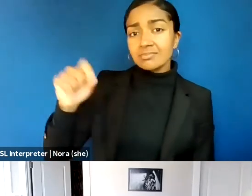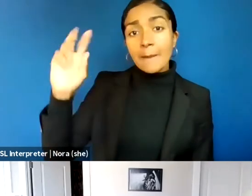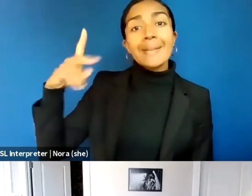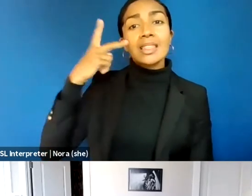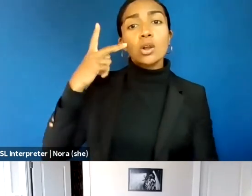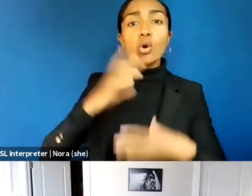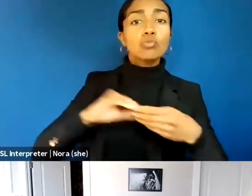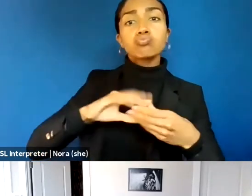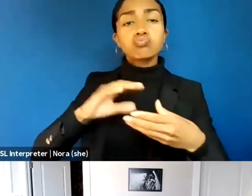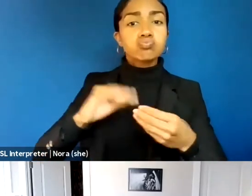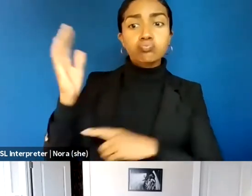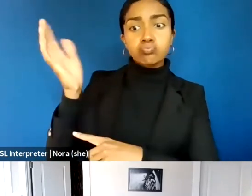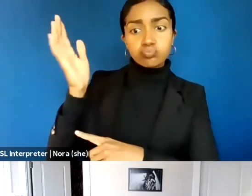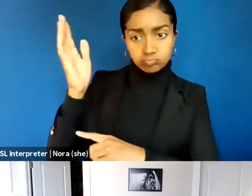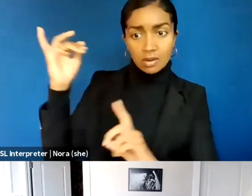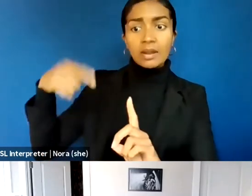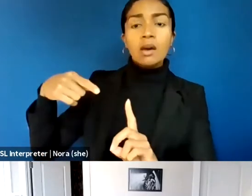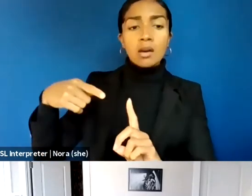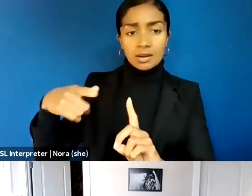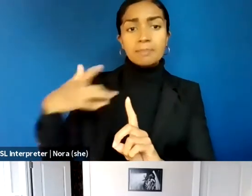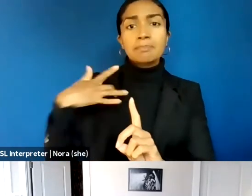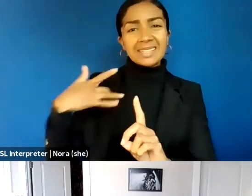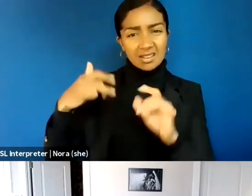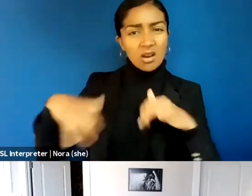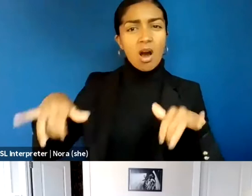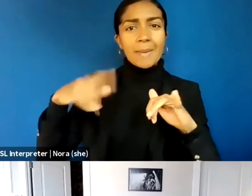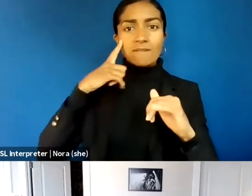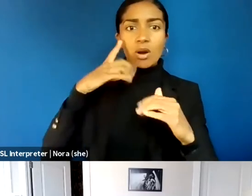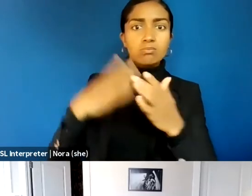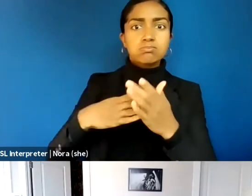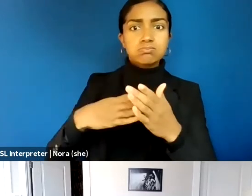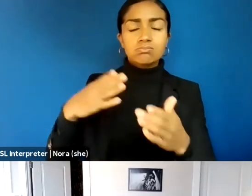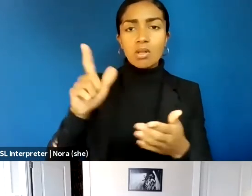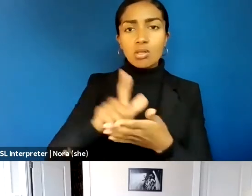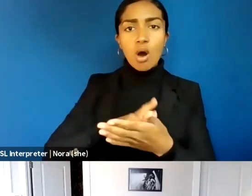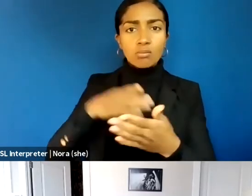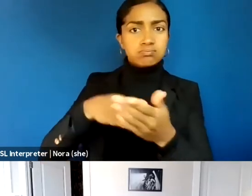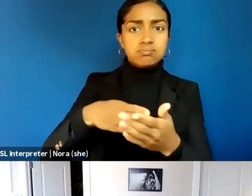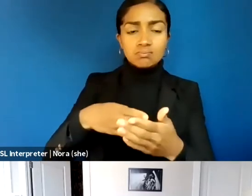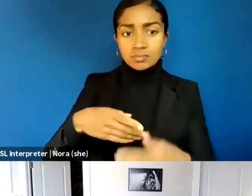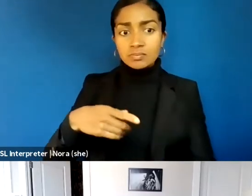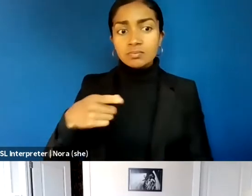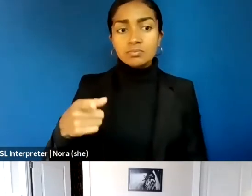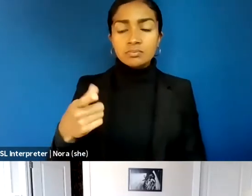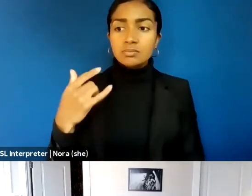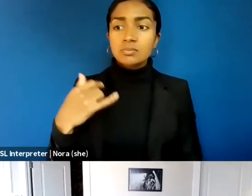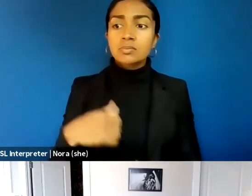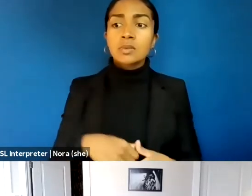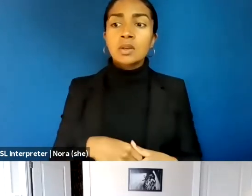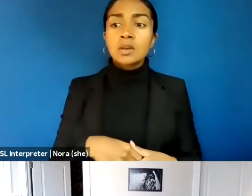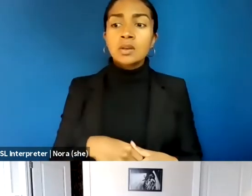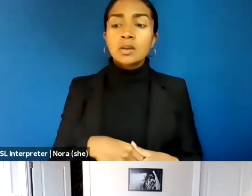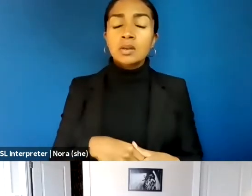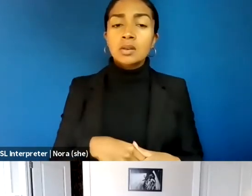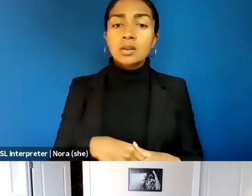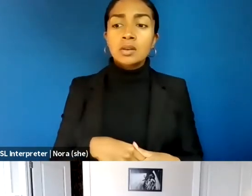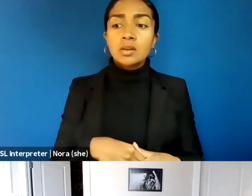Jafet Martinez-Molina: Yeah, political speech, like it seems to be the most common one, and peep just, they -- they're excited about freedom of expression and they get slapped with a take-down or anything that, defamation, libel, and it's not funny.